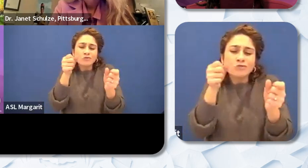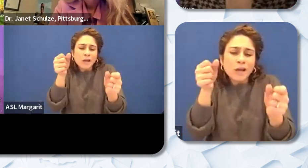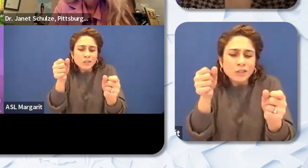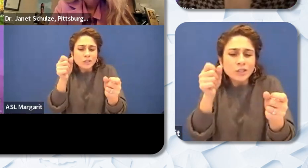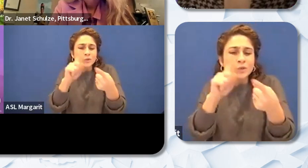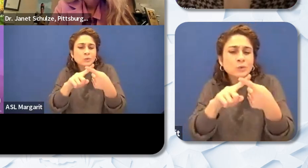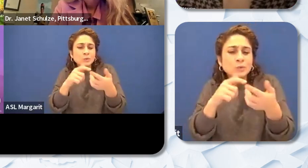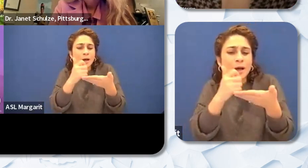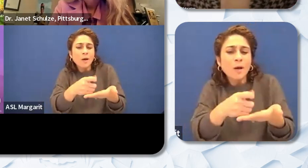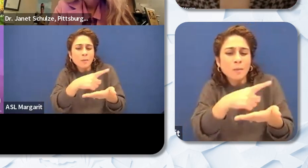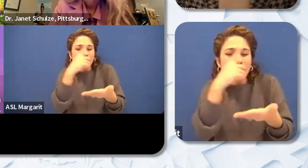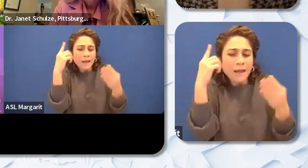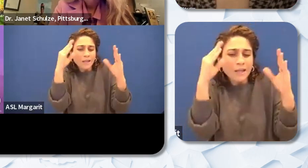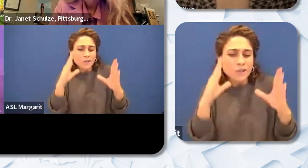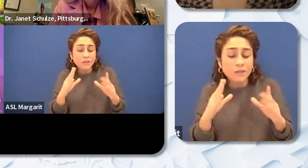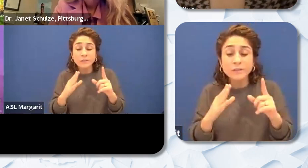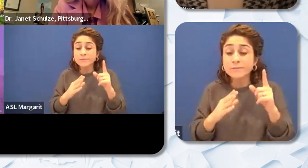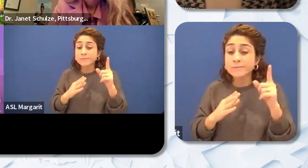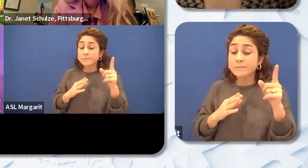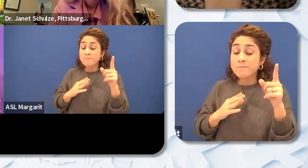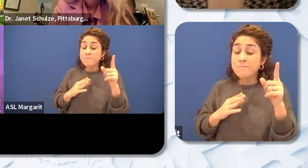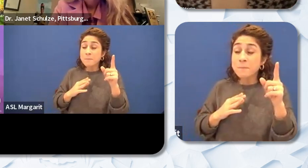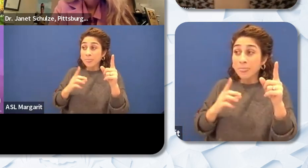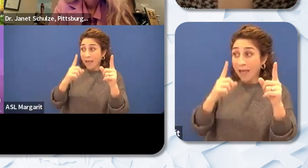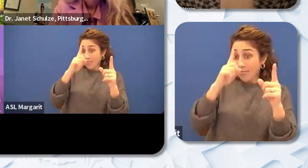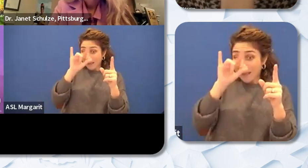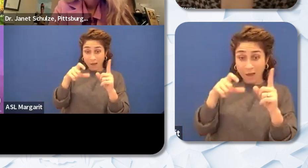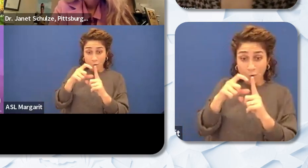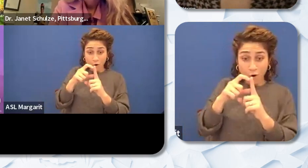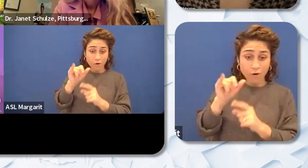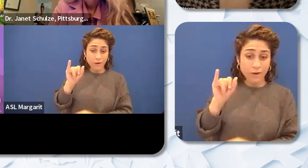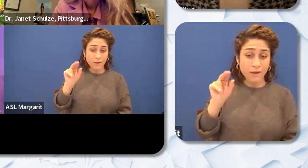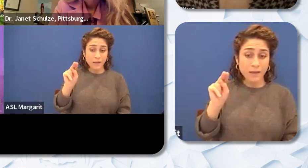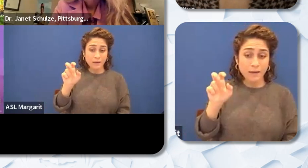Adora Fisher: I think that word intentionality that Dr. Schulze brought up and was brought up